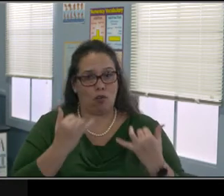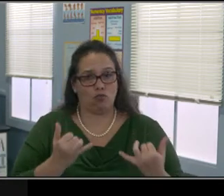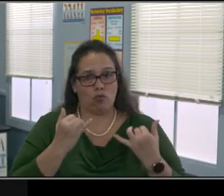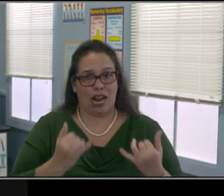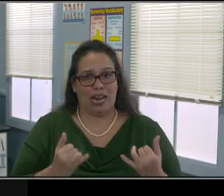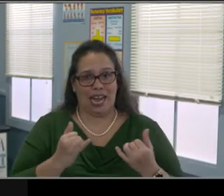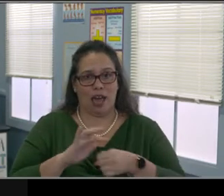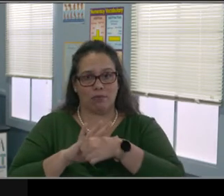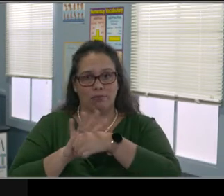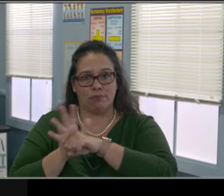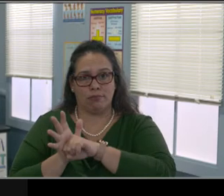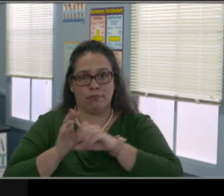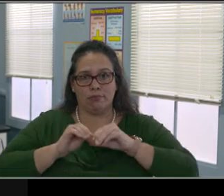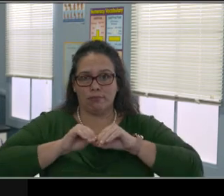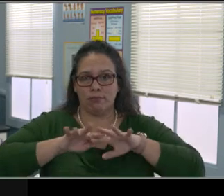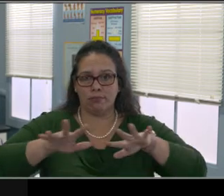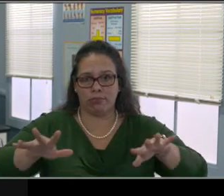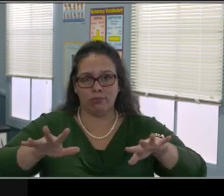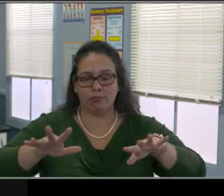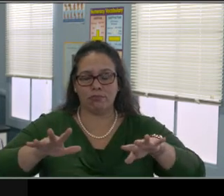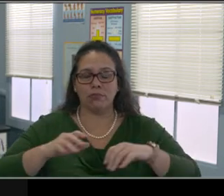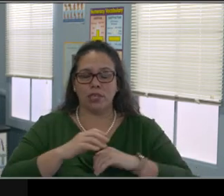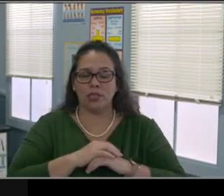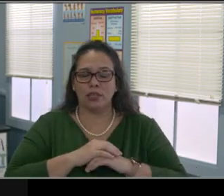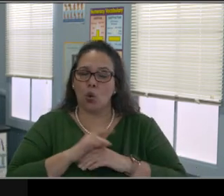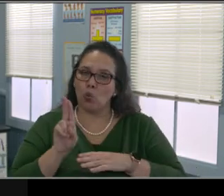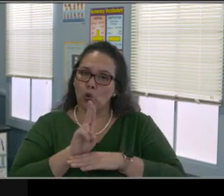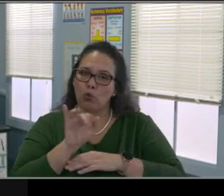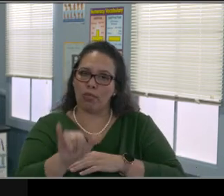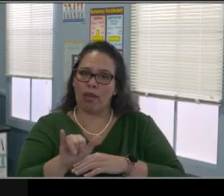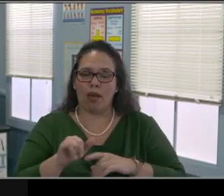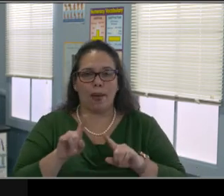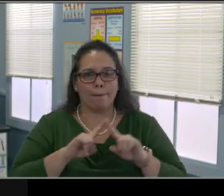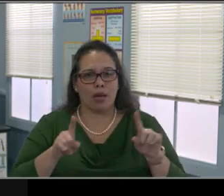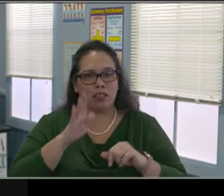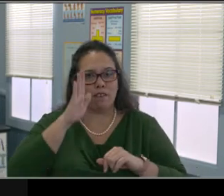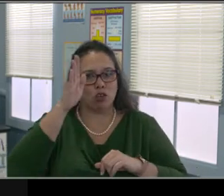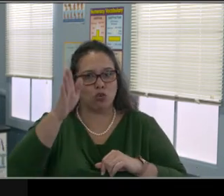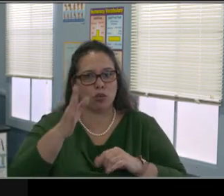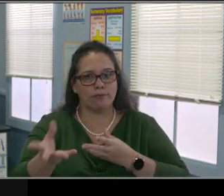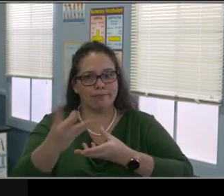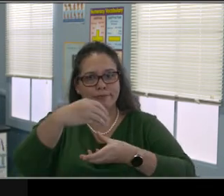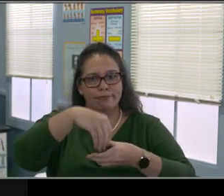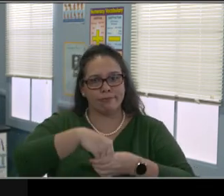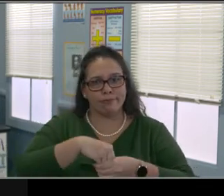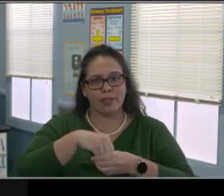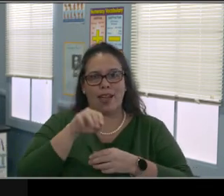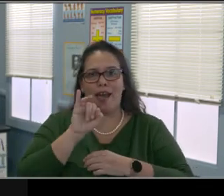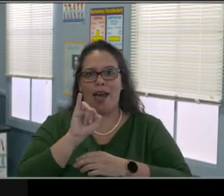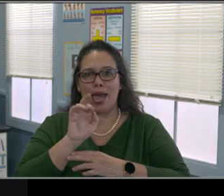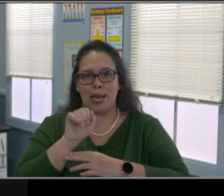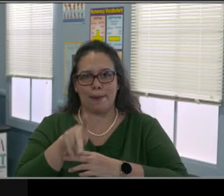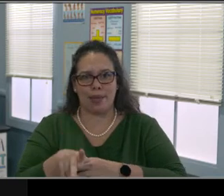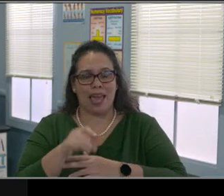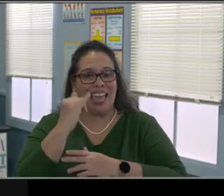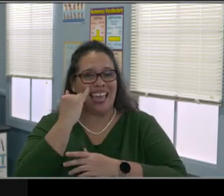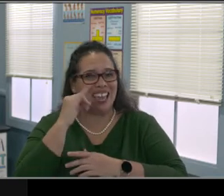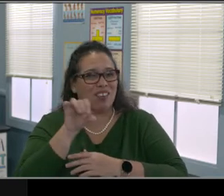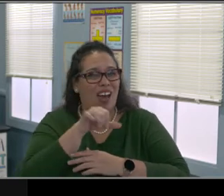you'll see there's an orange arrow and an orange section. That is a statement that is always there that gives you information about,